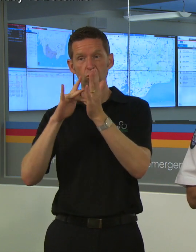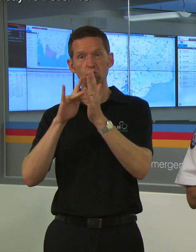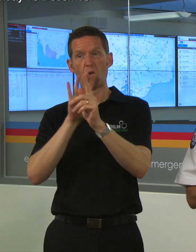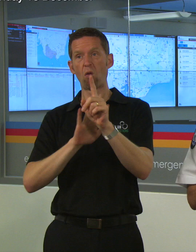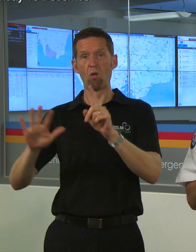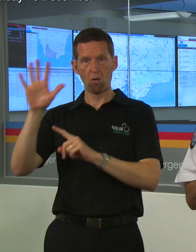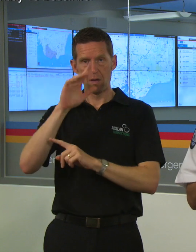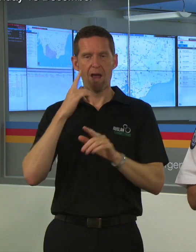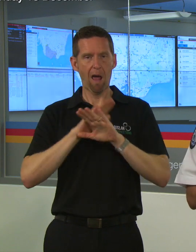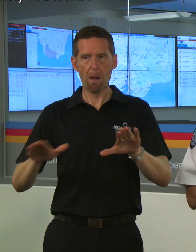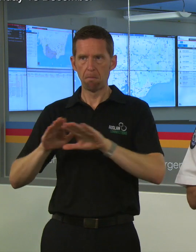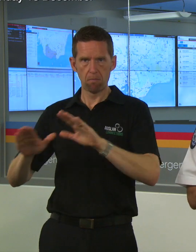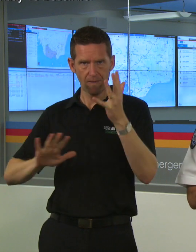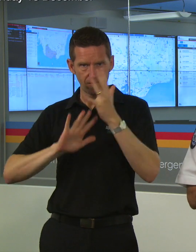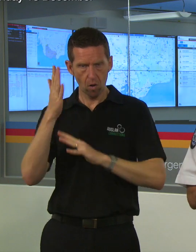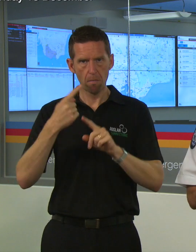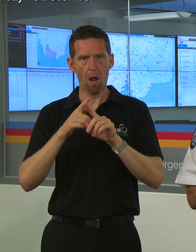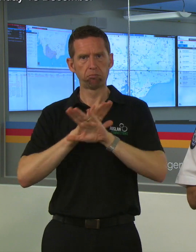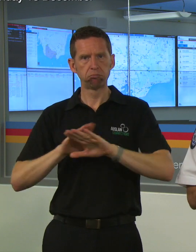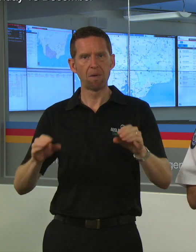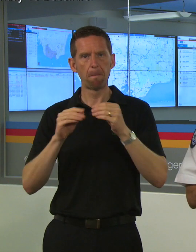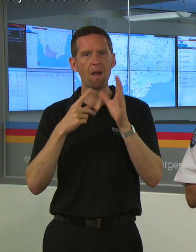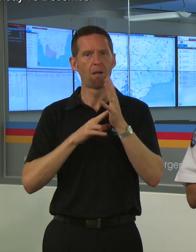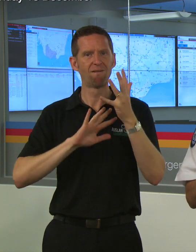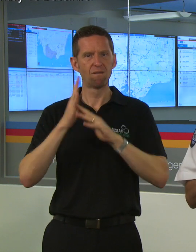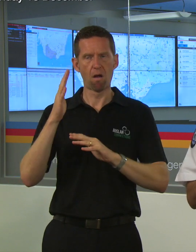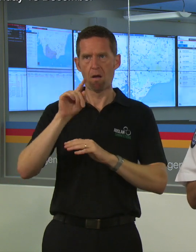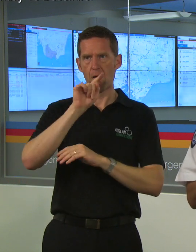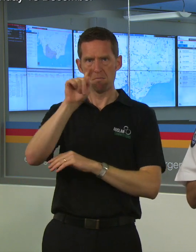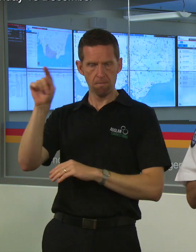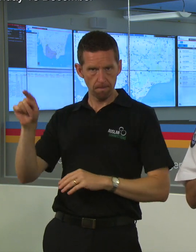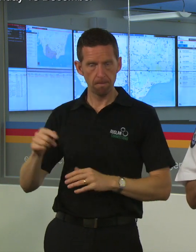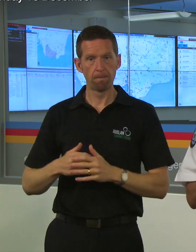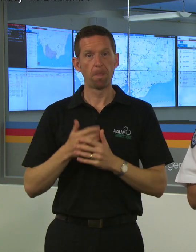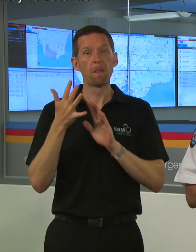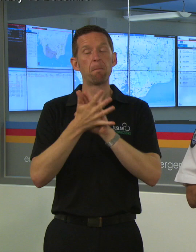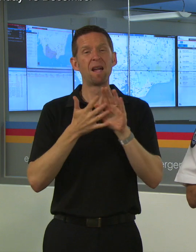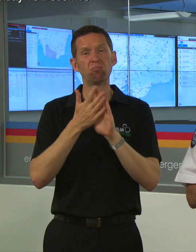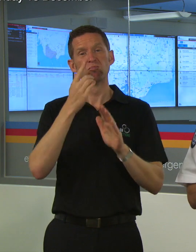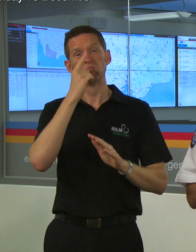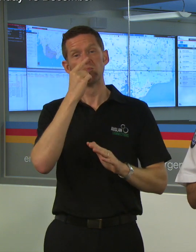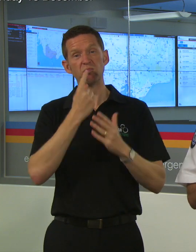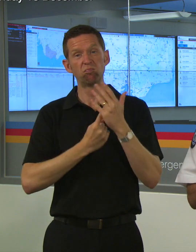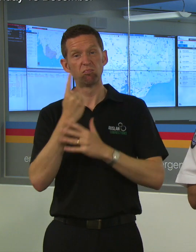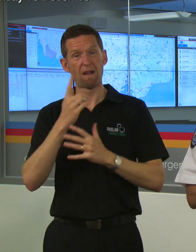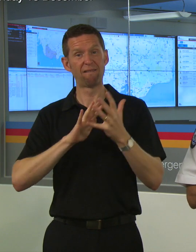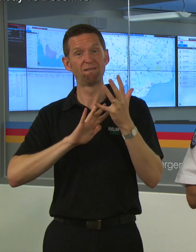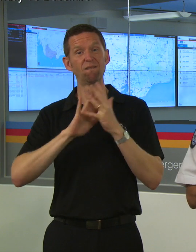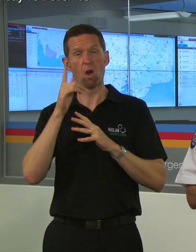and there are Total Fire Bans in those four areas. That means we have the potential for fires to take hold really quick